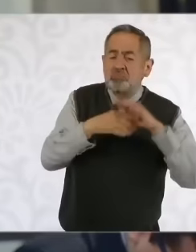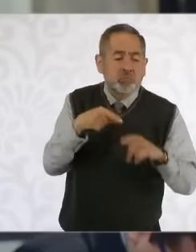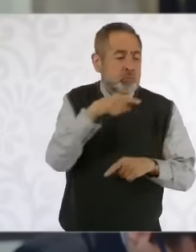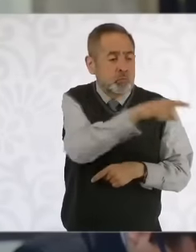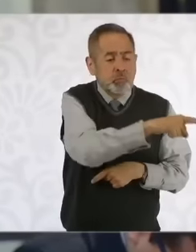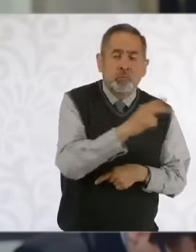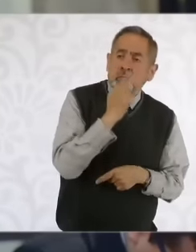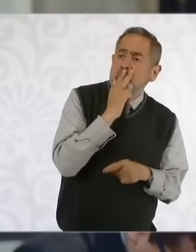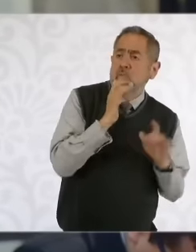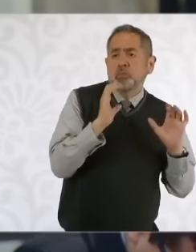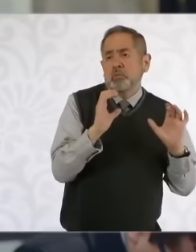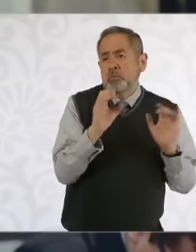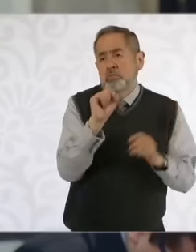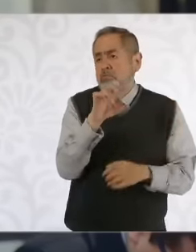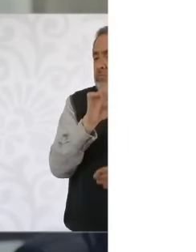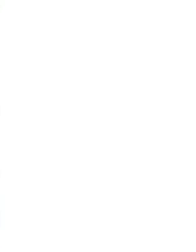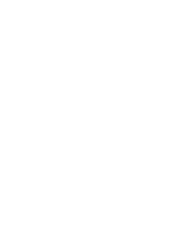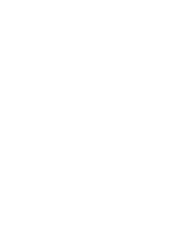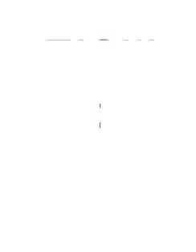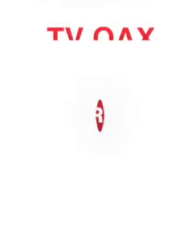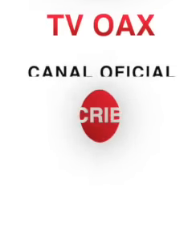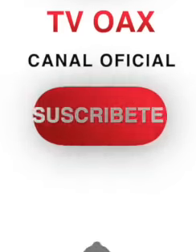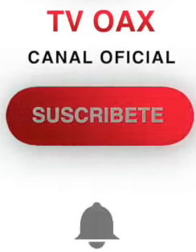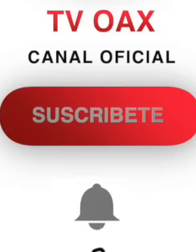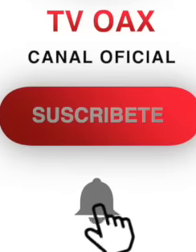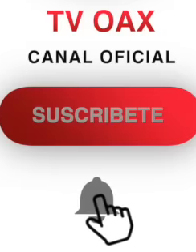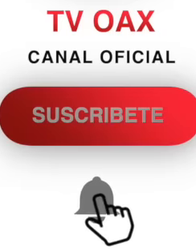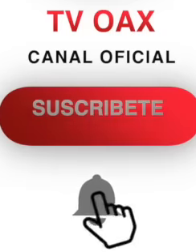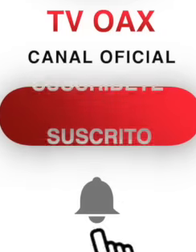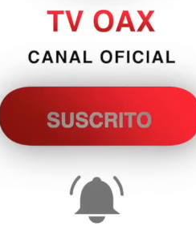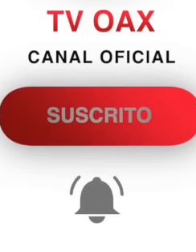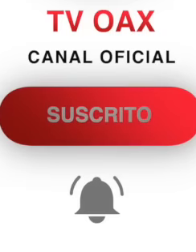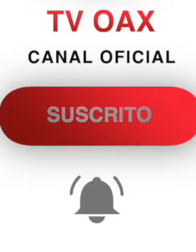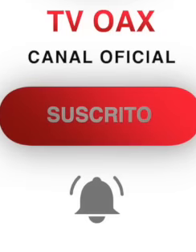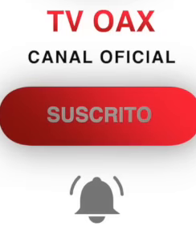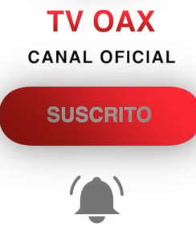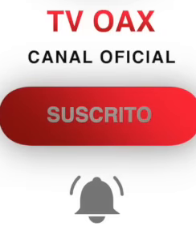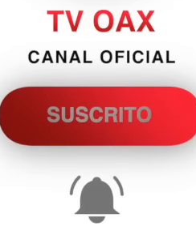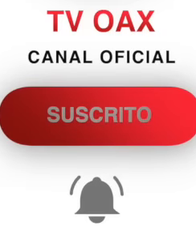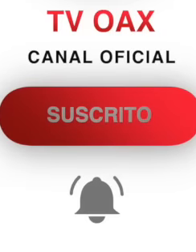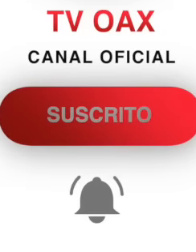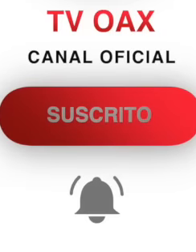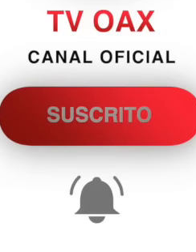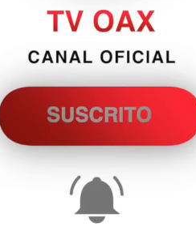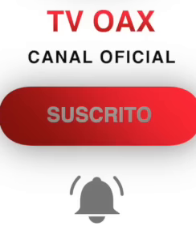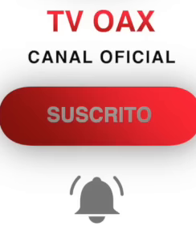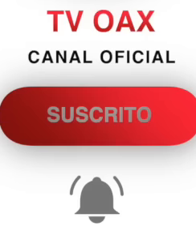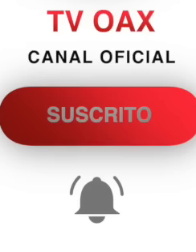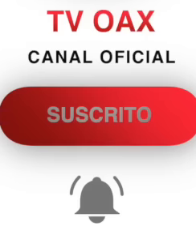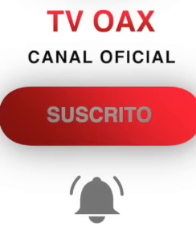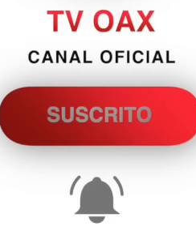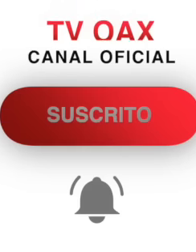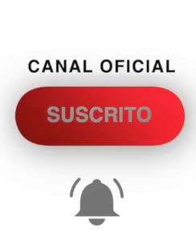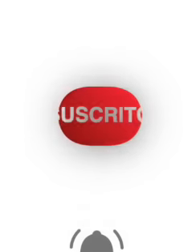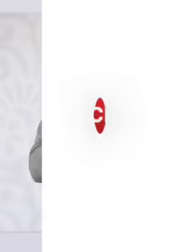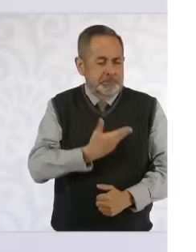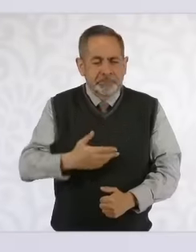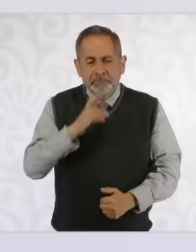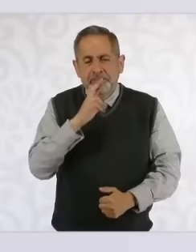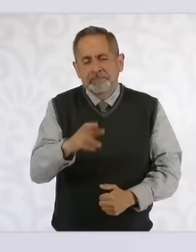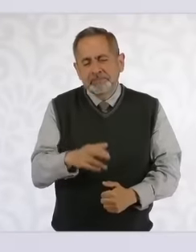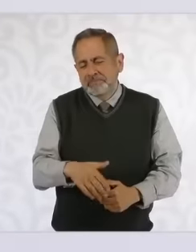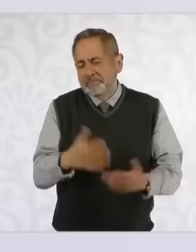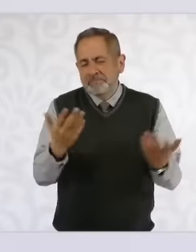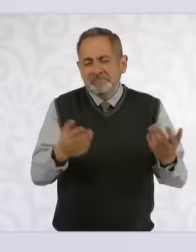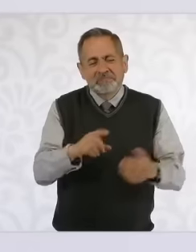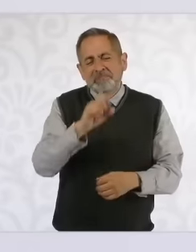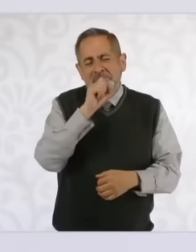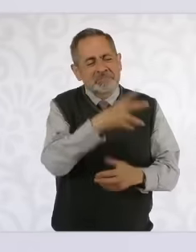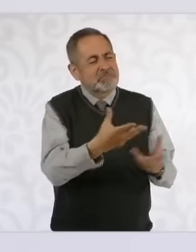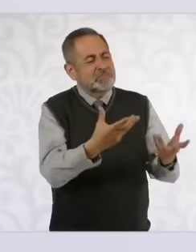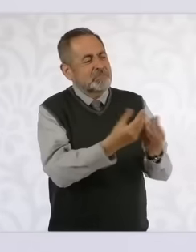very well-coordinated strategy in the presidential commentocracy because it is part of this campaign of